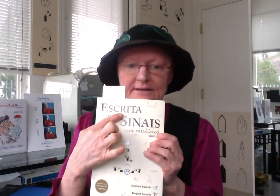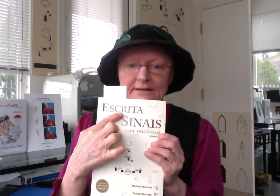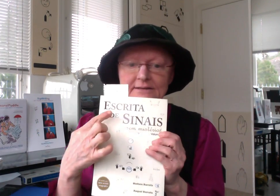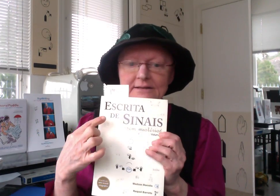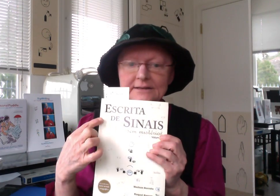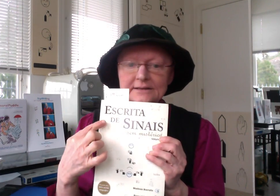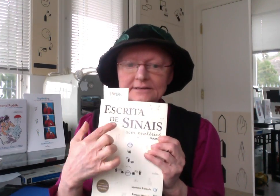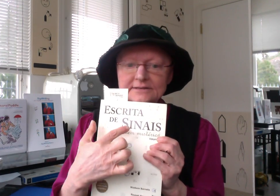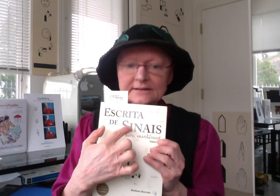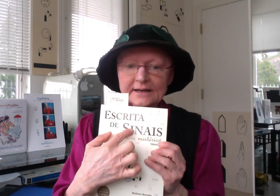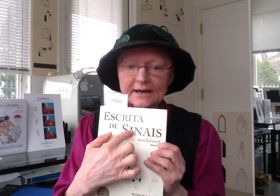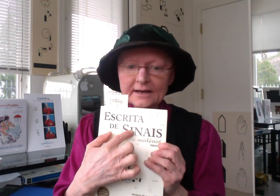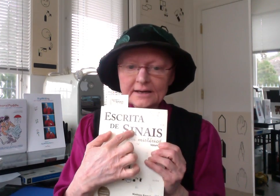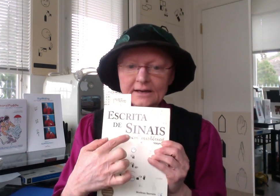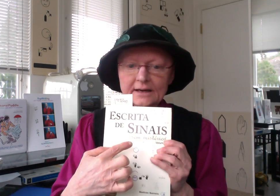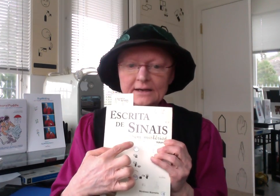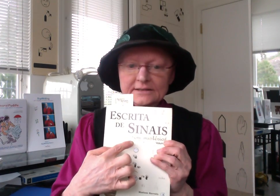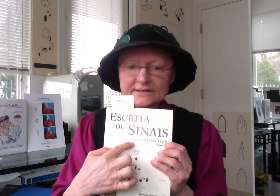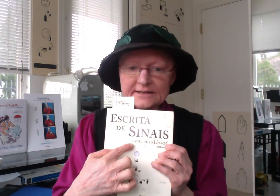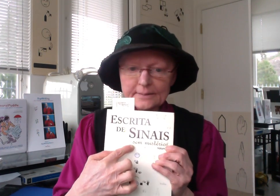Escrita de Sinais